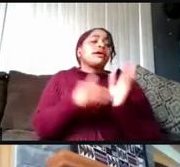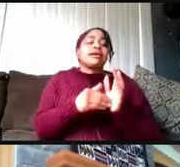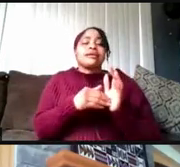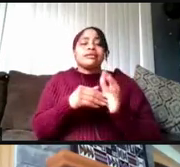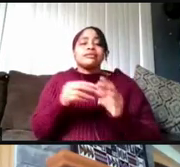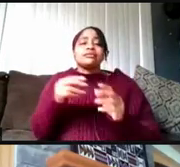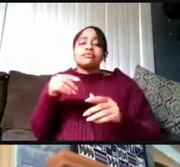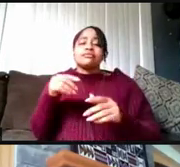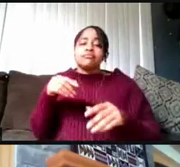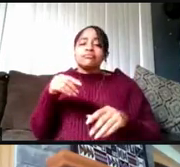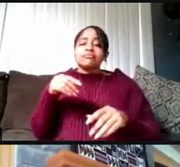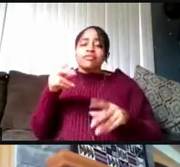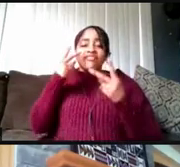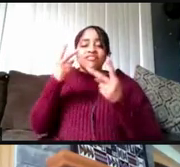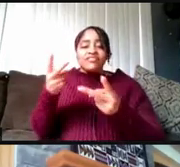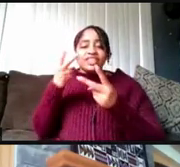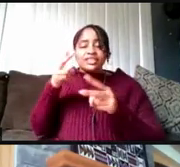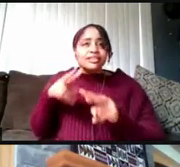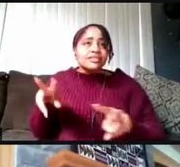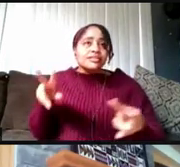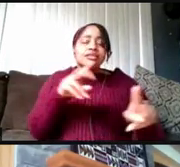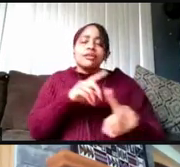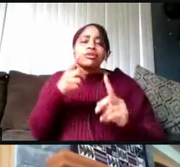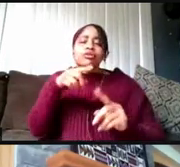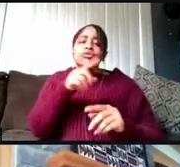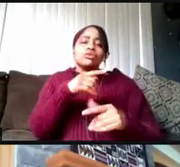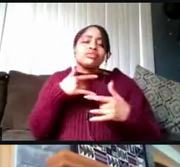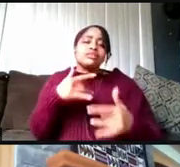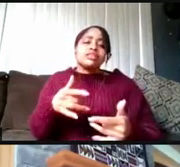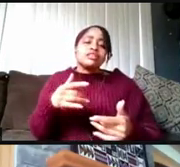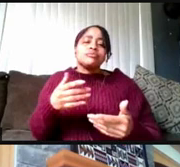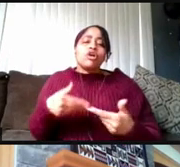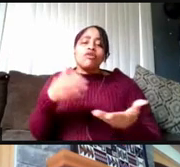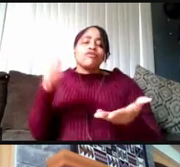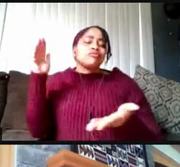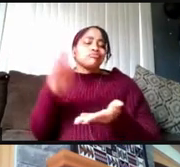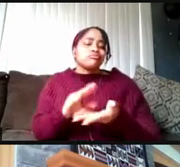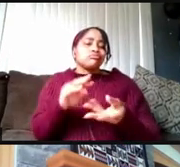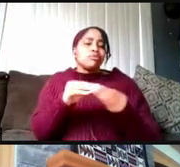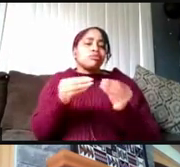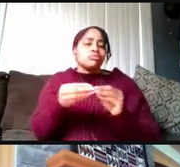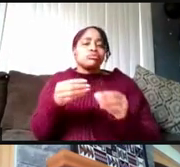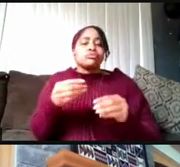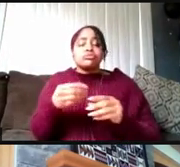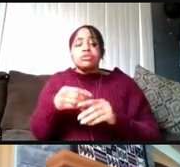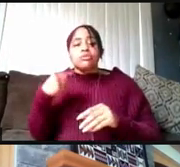even though those are likely to be offered at reduced capacity. So we'll announce that as soon